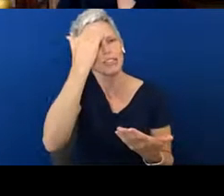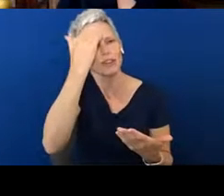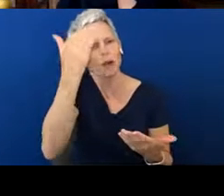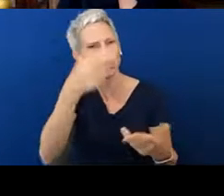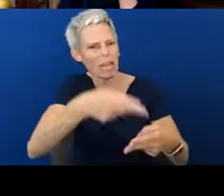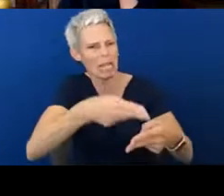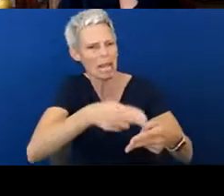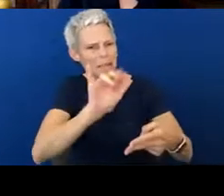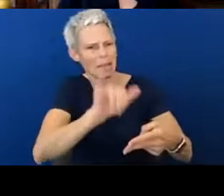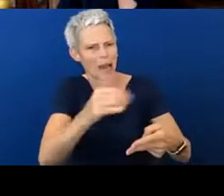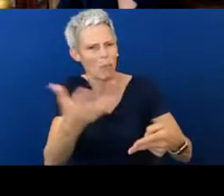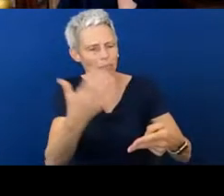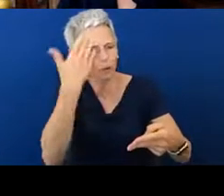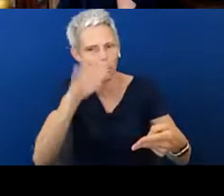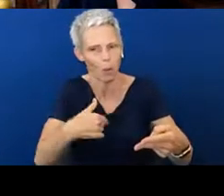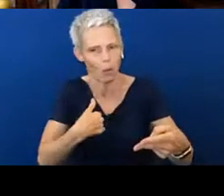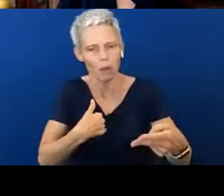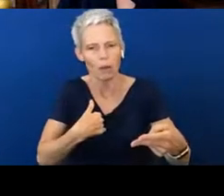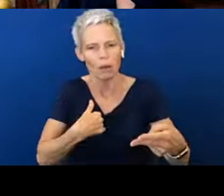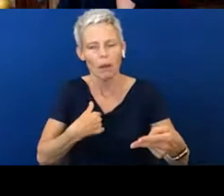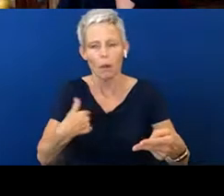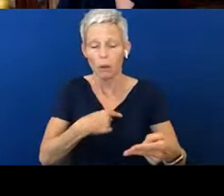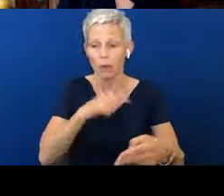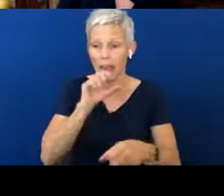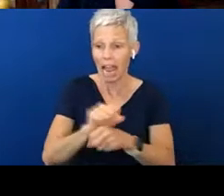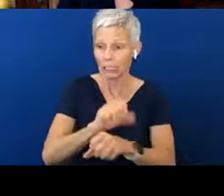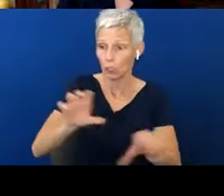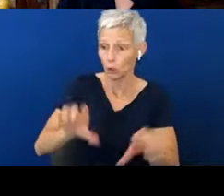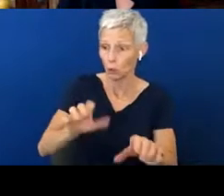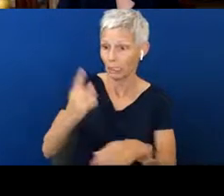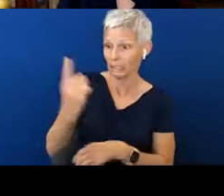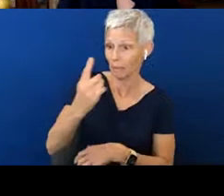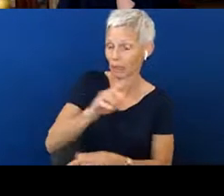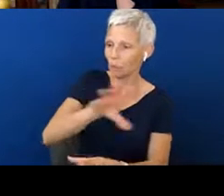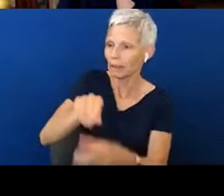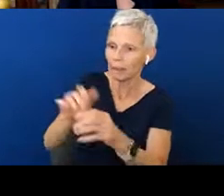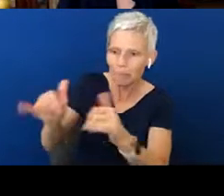and we don't know that we're actually doing something in our play or in our day to day routine